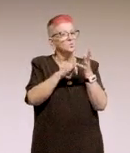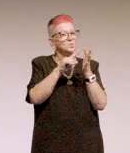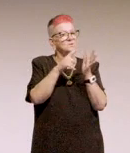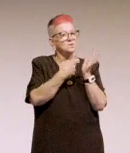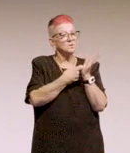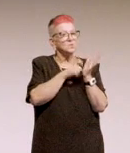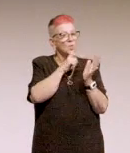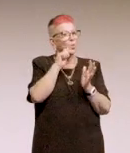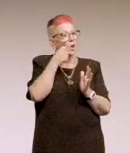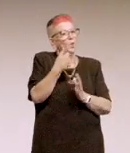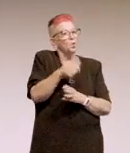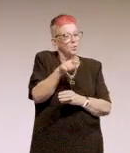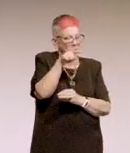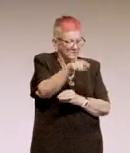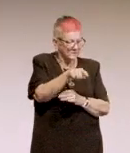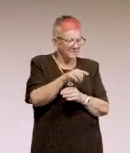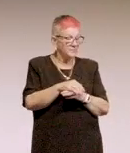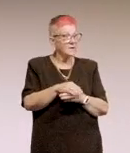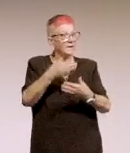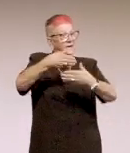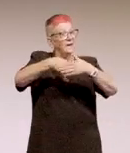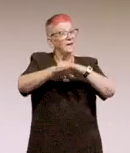So, enter the champions.